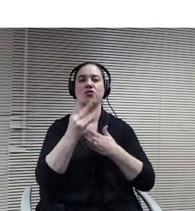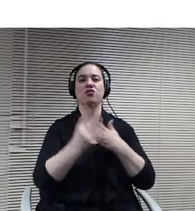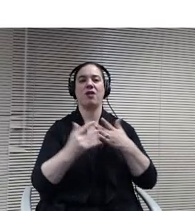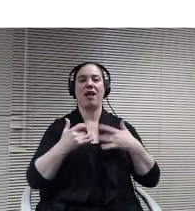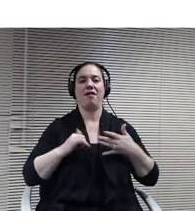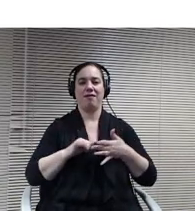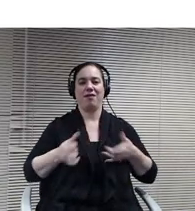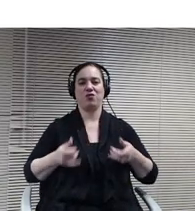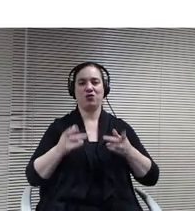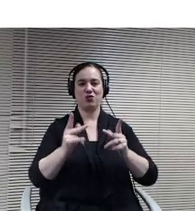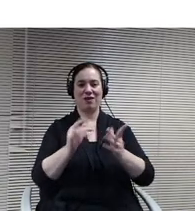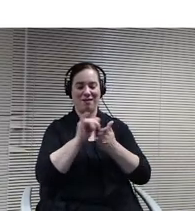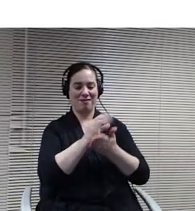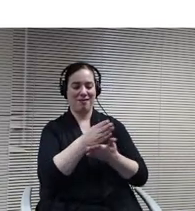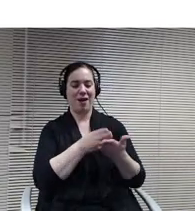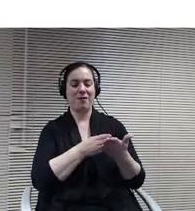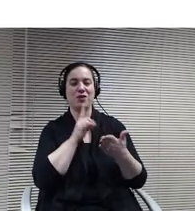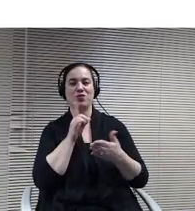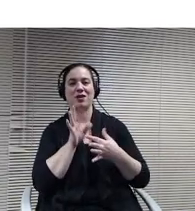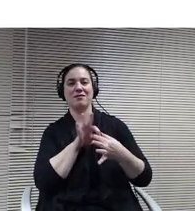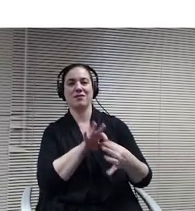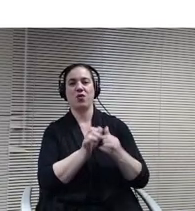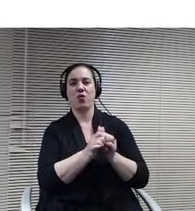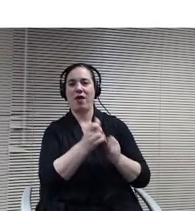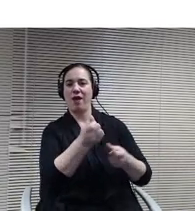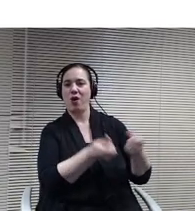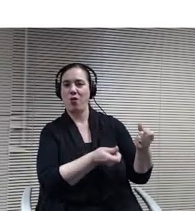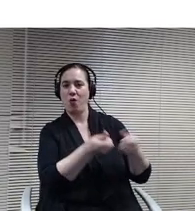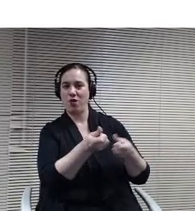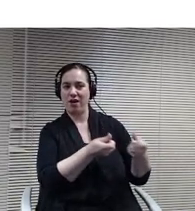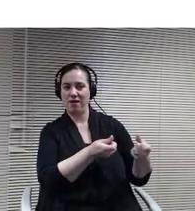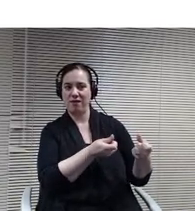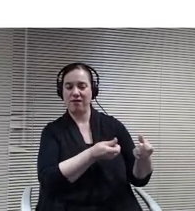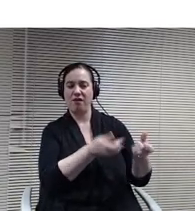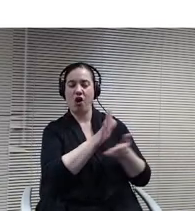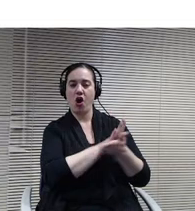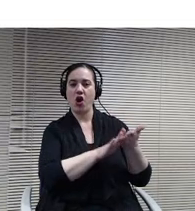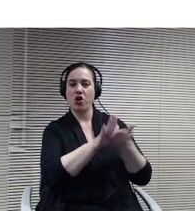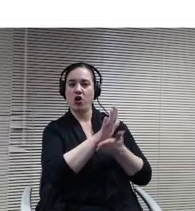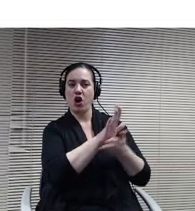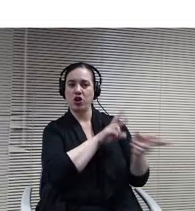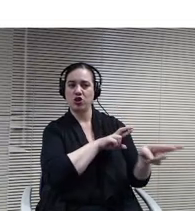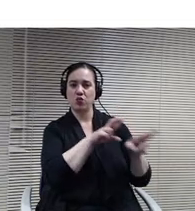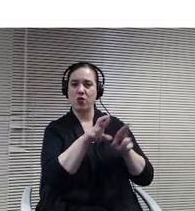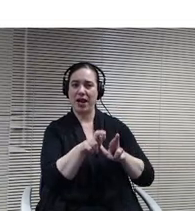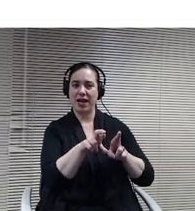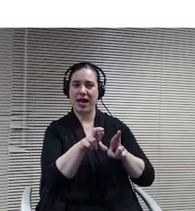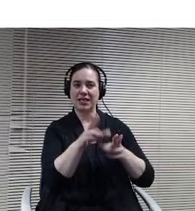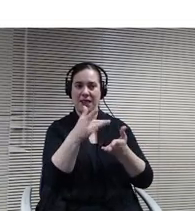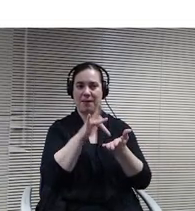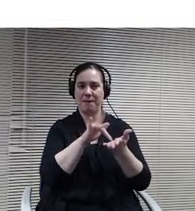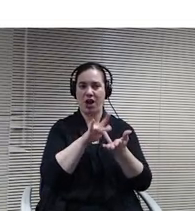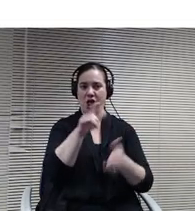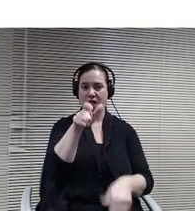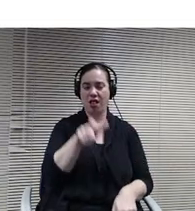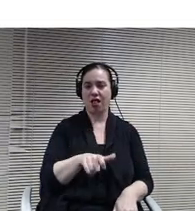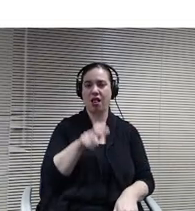the automotive. College and career readiness in the middle column. Applying their material. The mentoring experience. So in